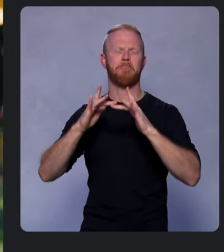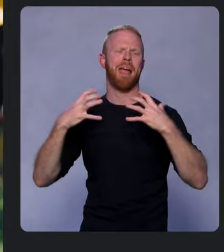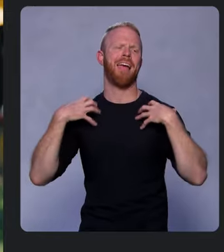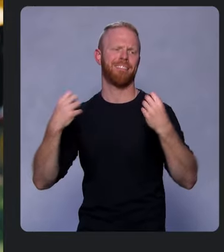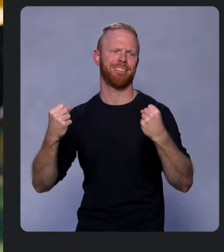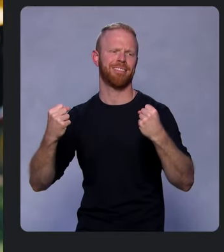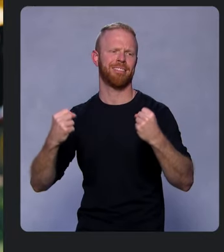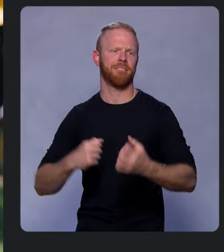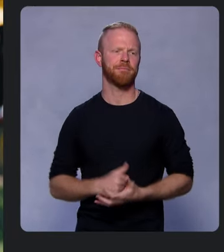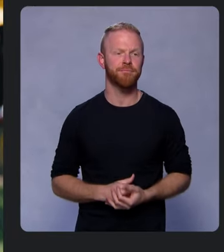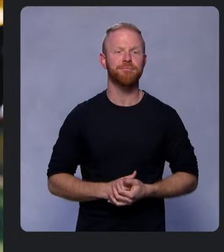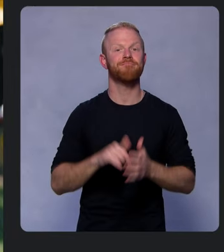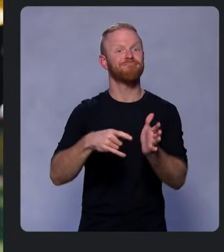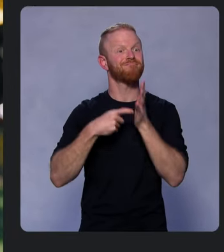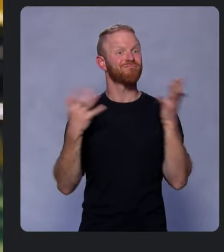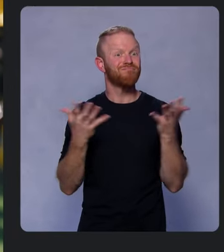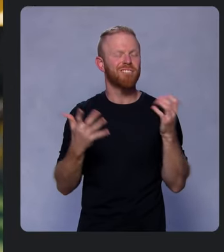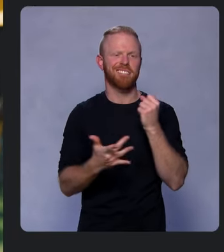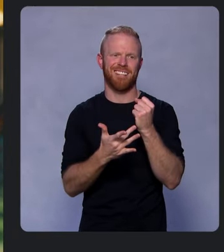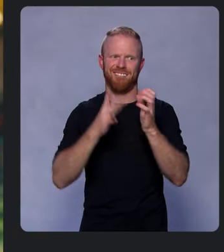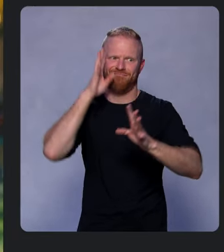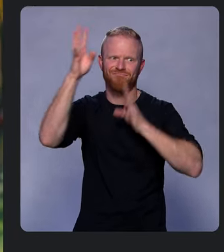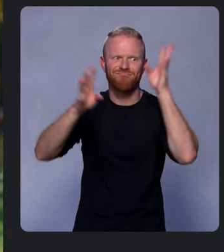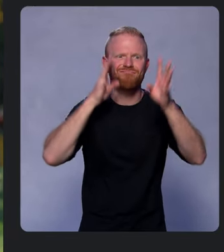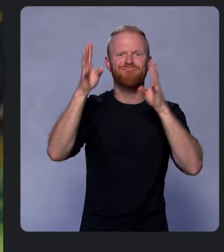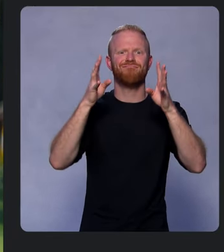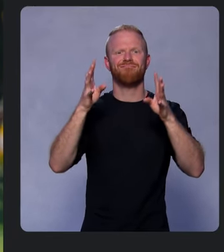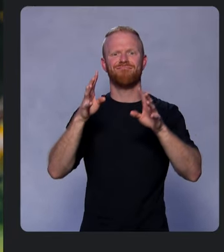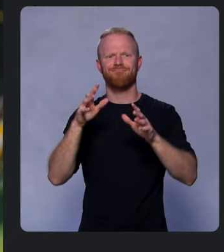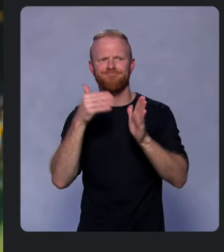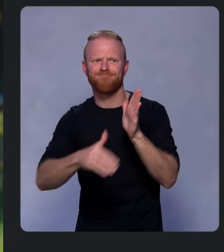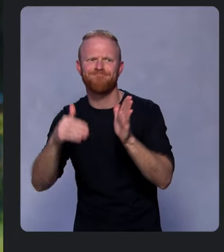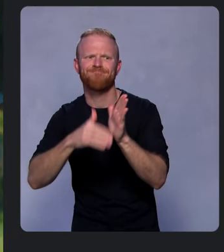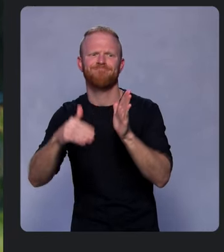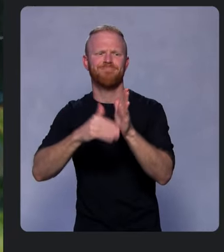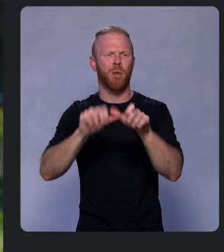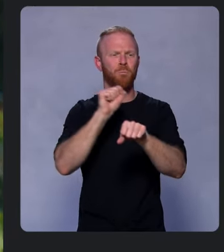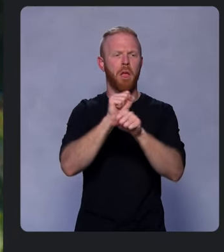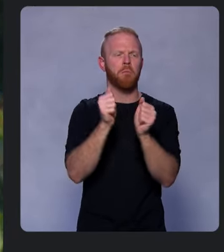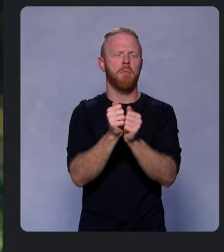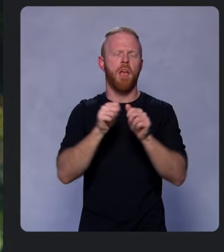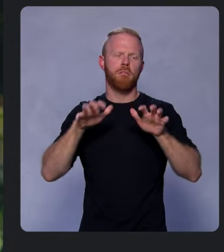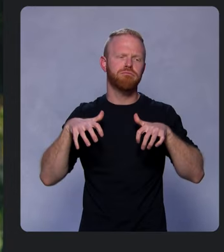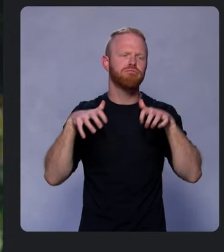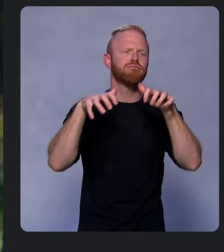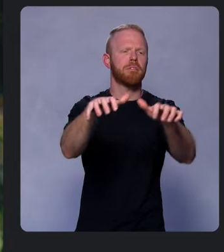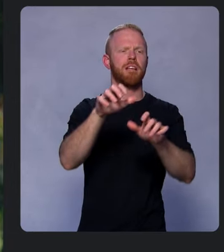This requires technical innovation and iteration, working with countless stakeholders across the web.